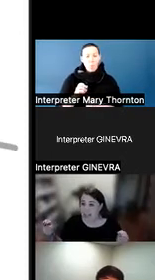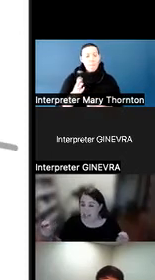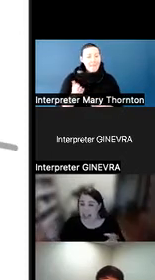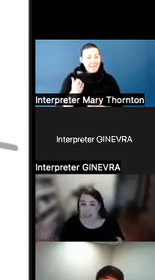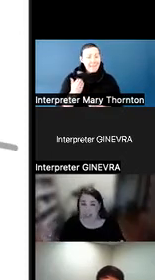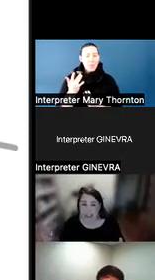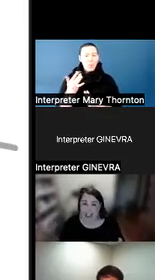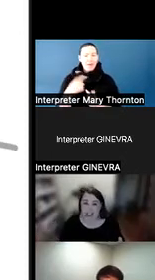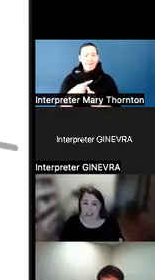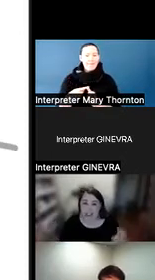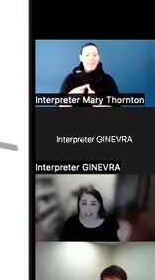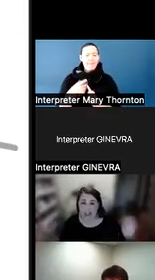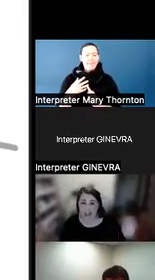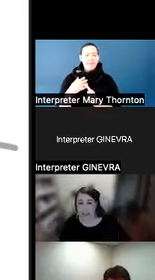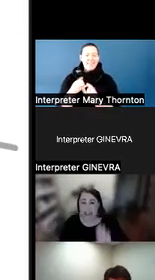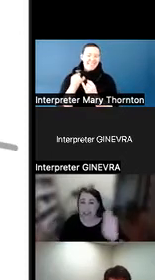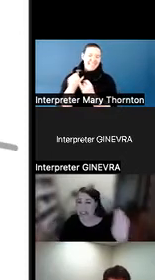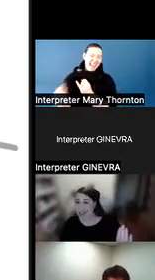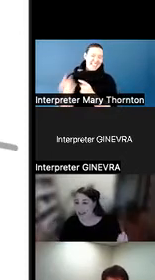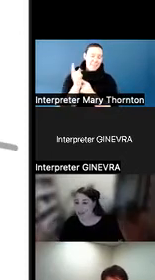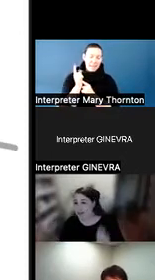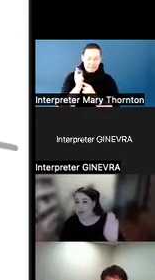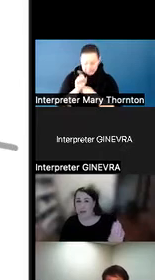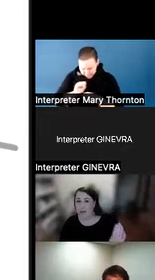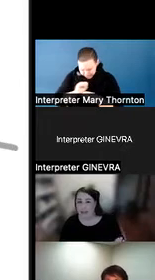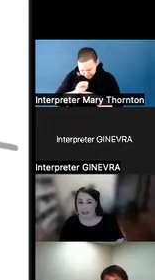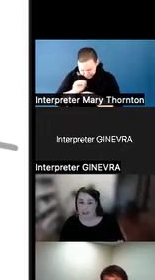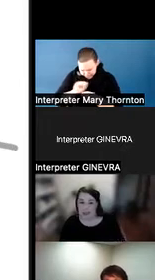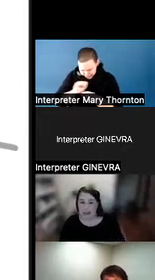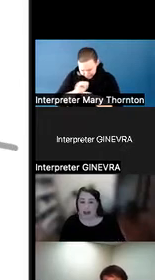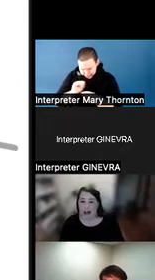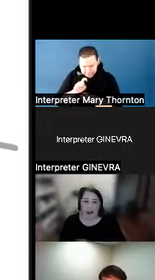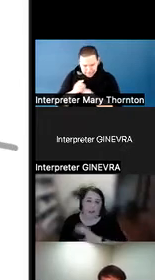to ask for an extension. So we see these observable behaviors.